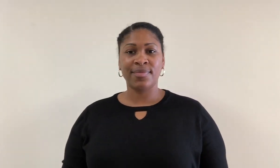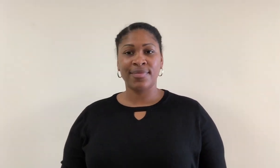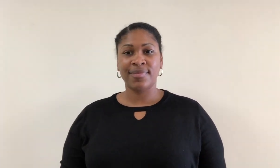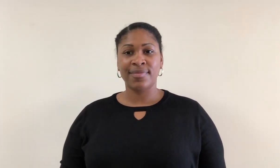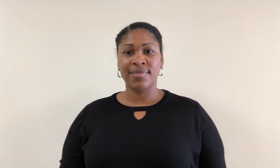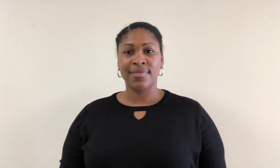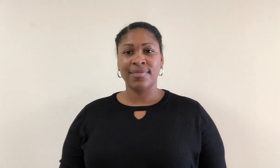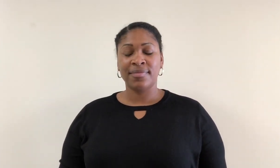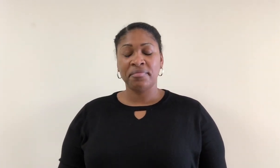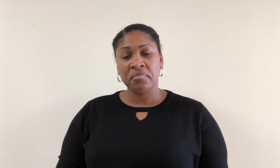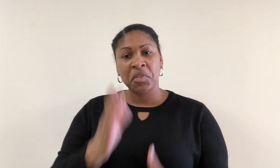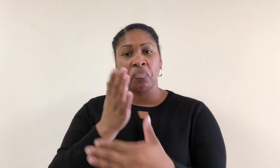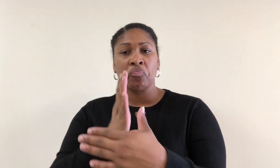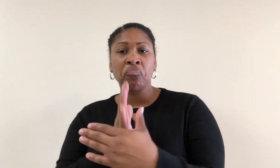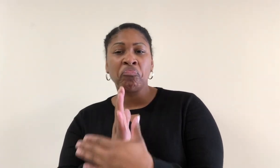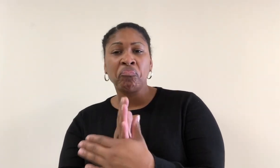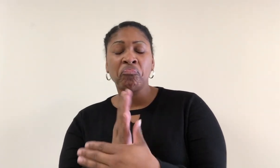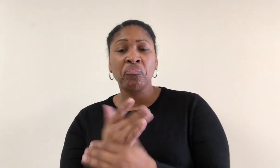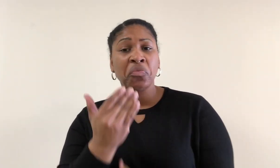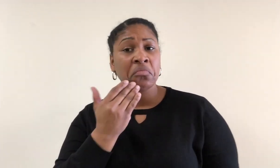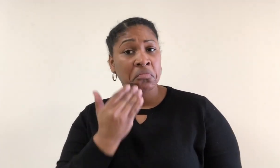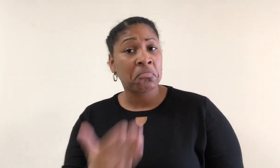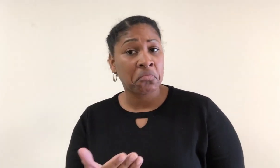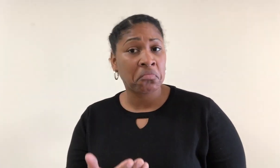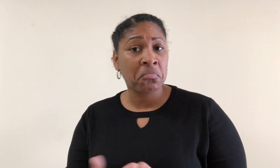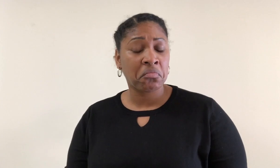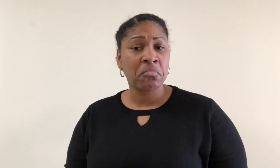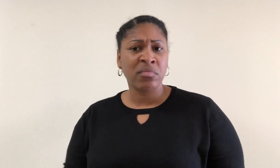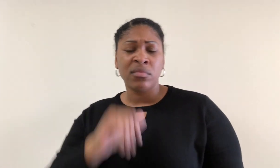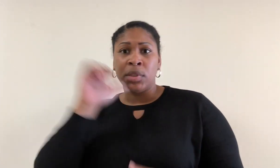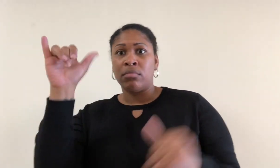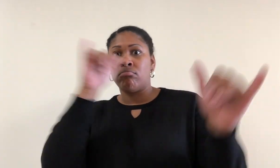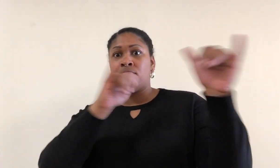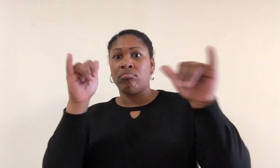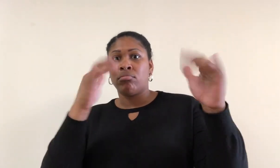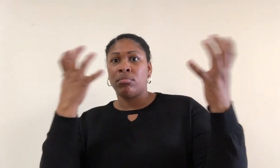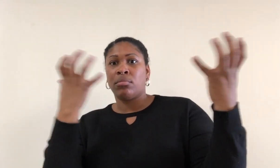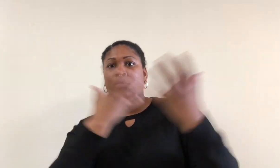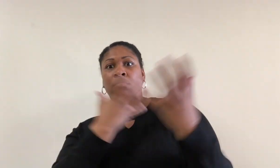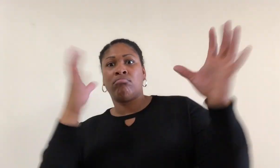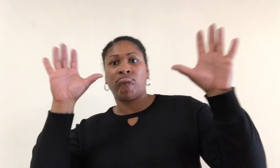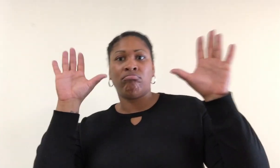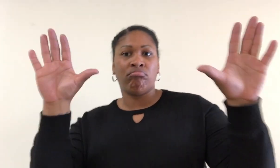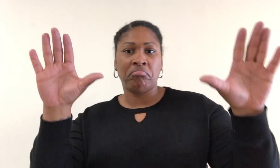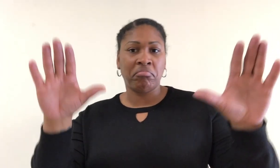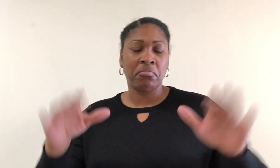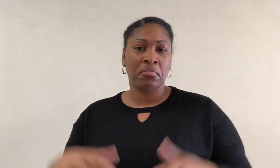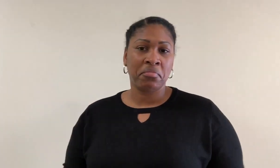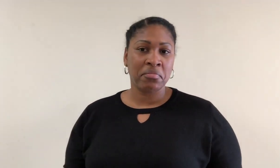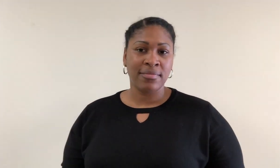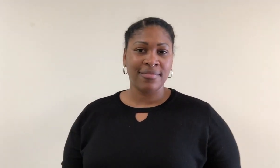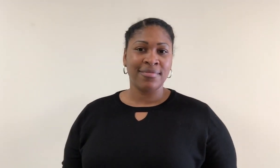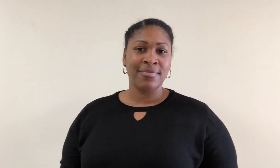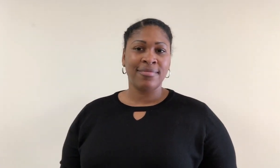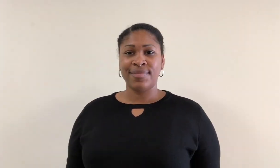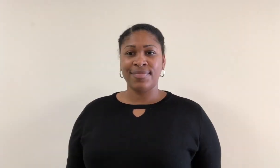Fairly good but not excellent.